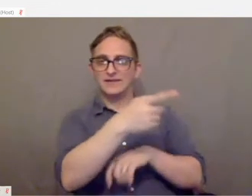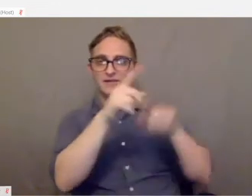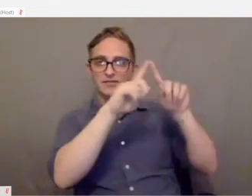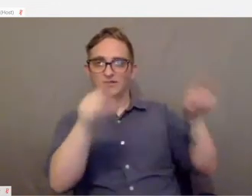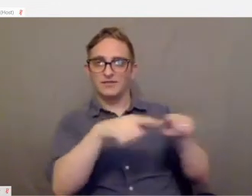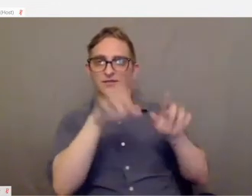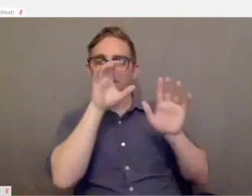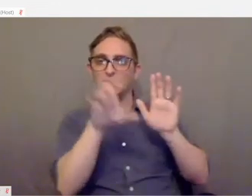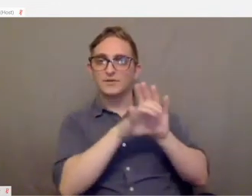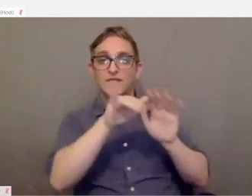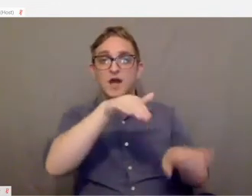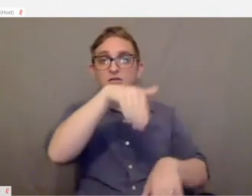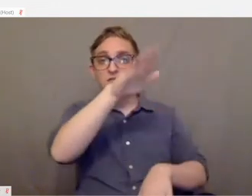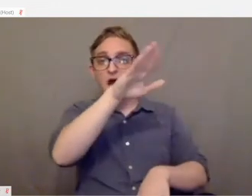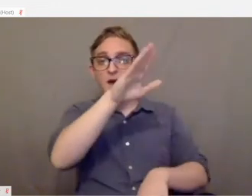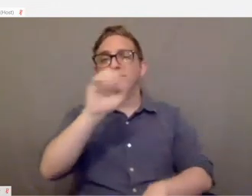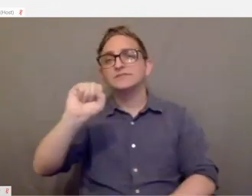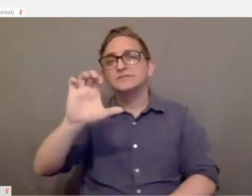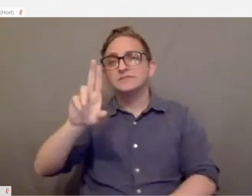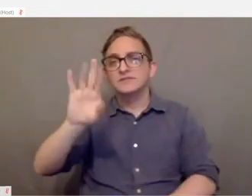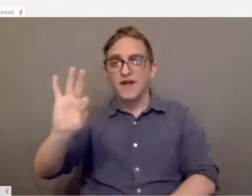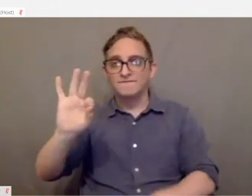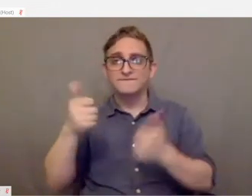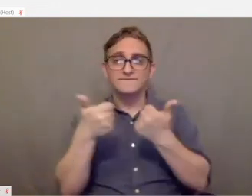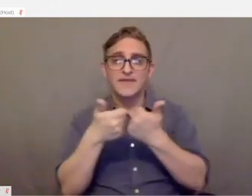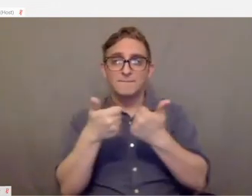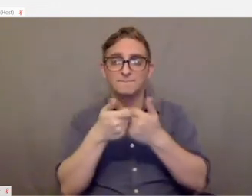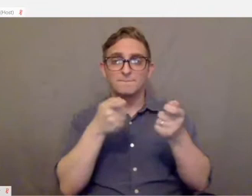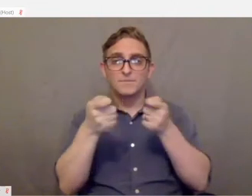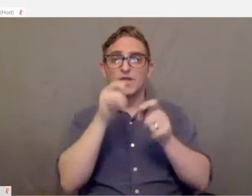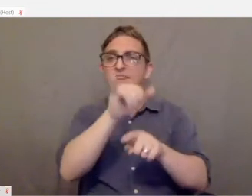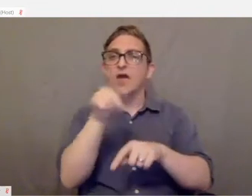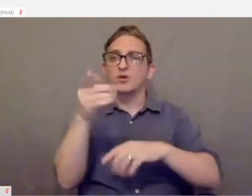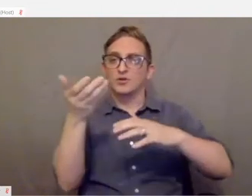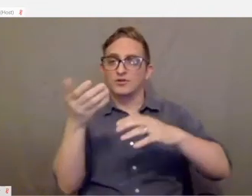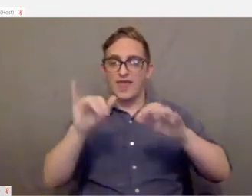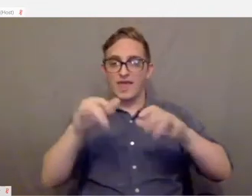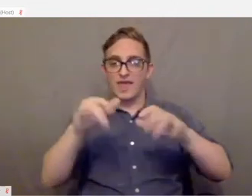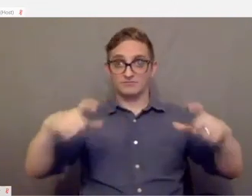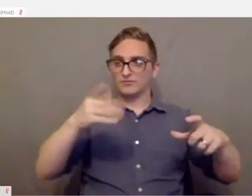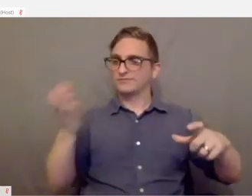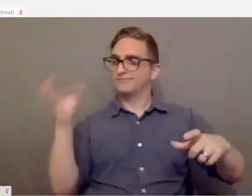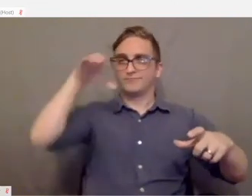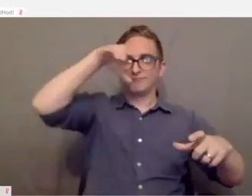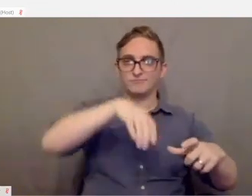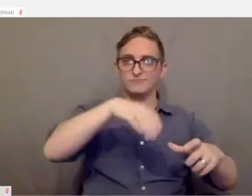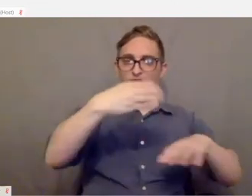The first one is a skin that you put on top of the controller and it allows you to have